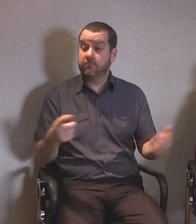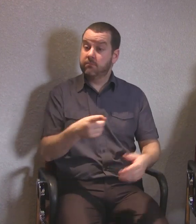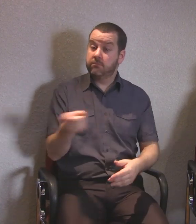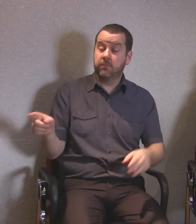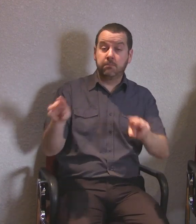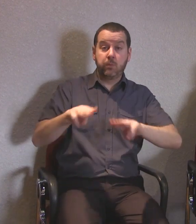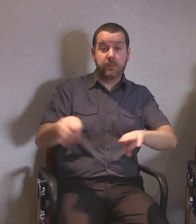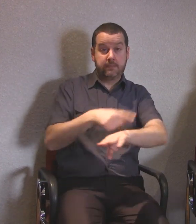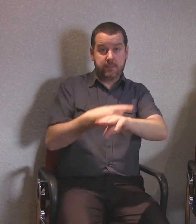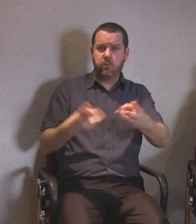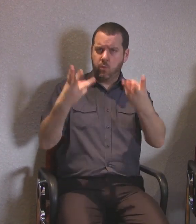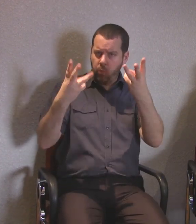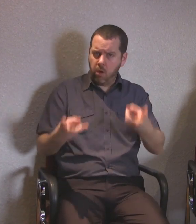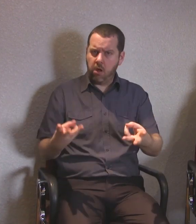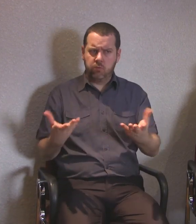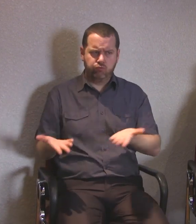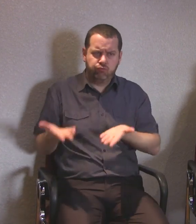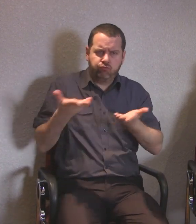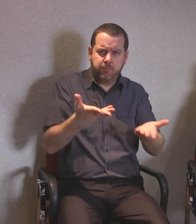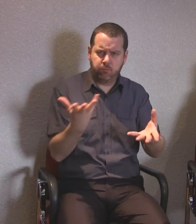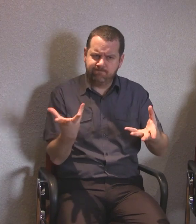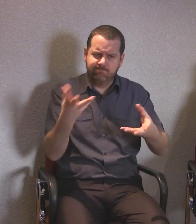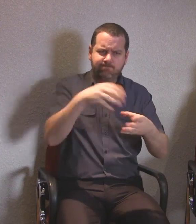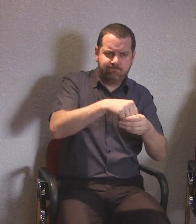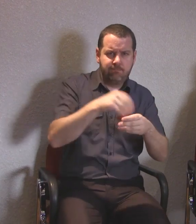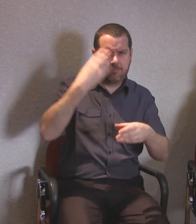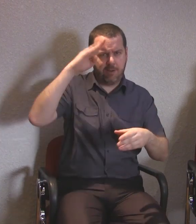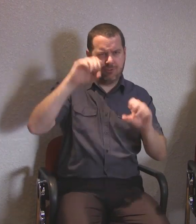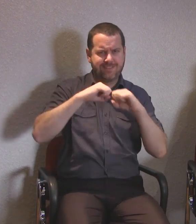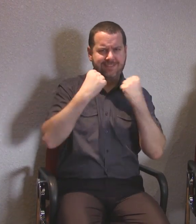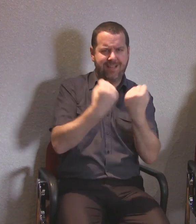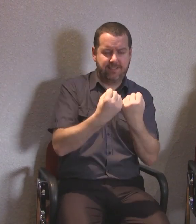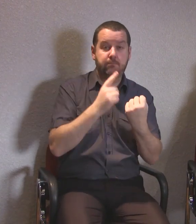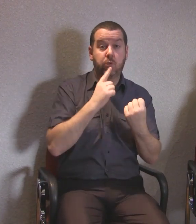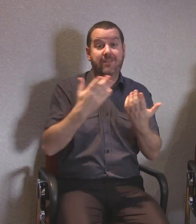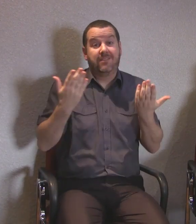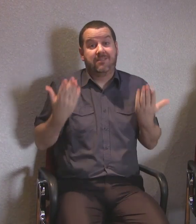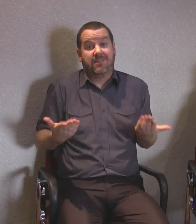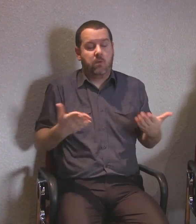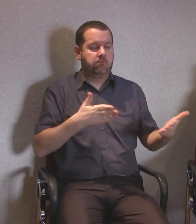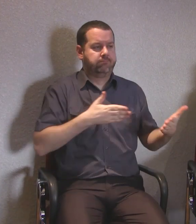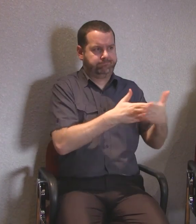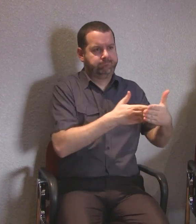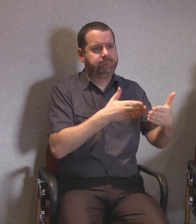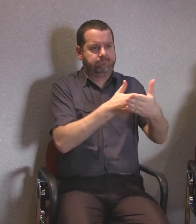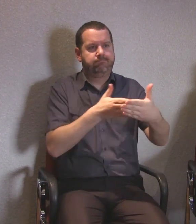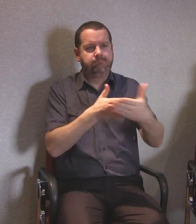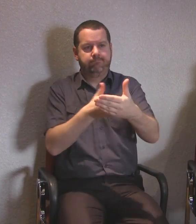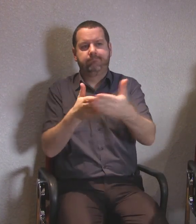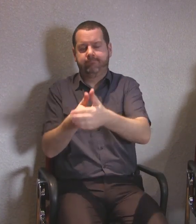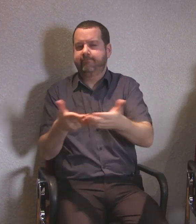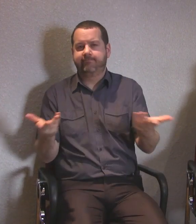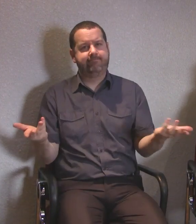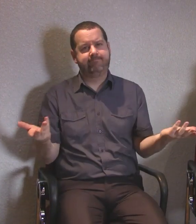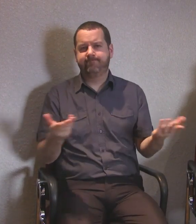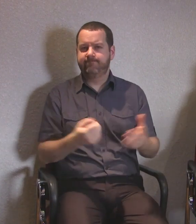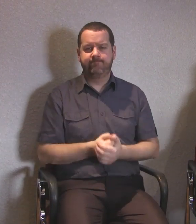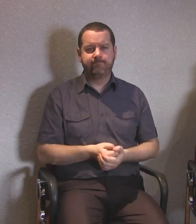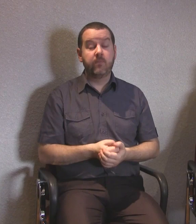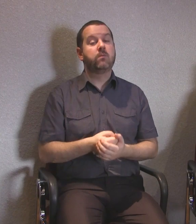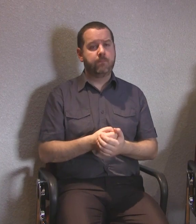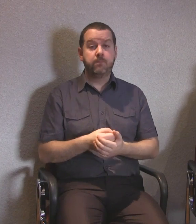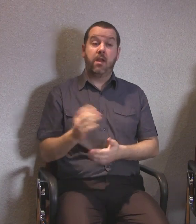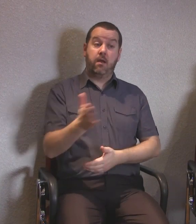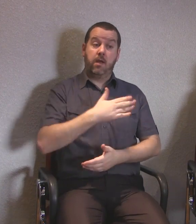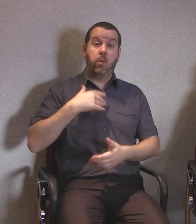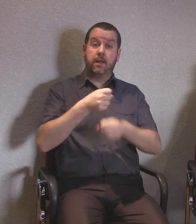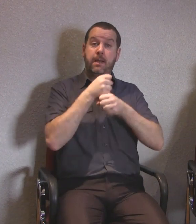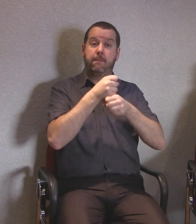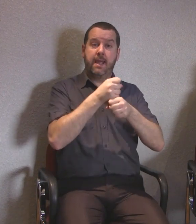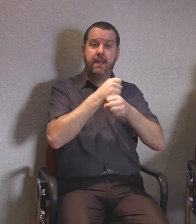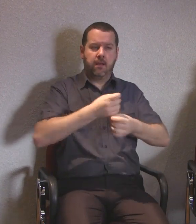Too much is in the way of people with a disability. So our campaign asks the question